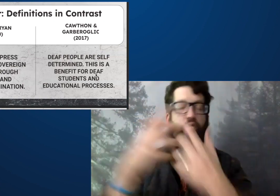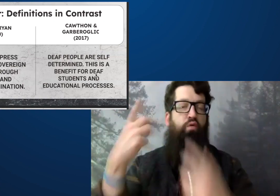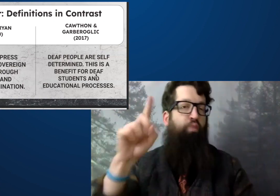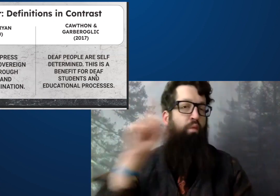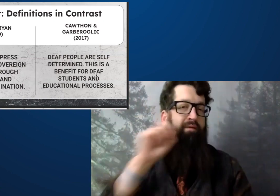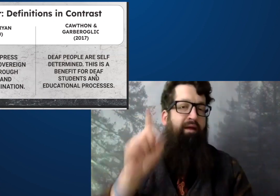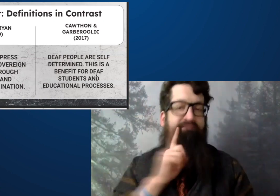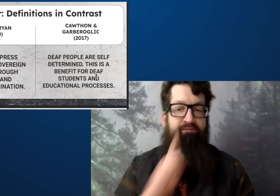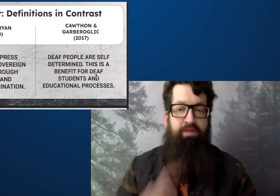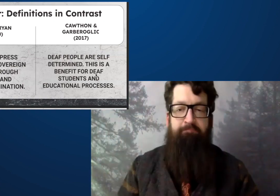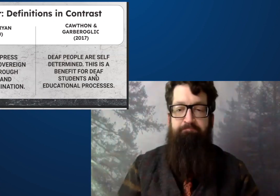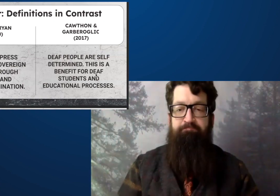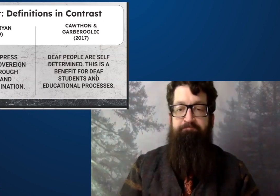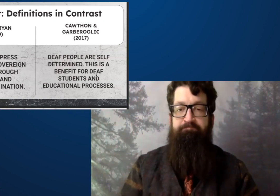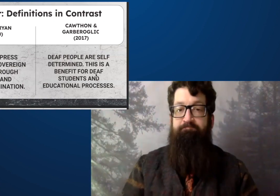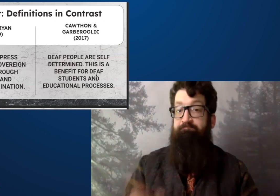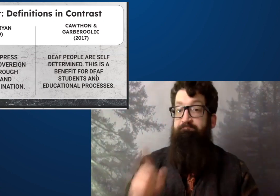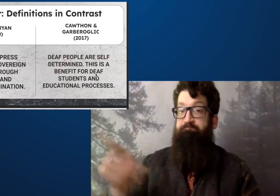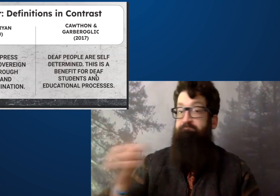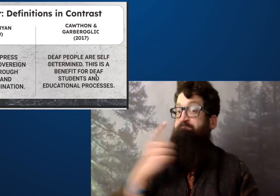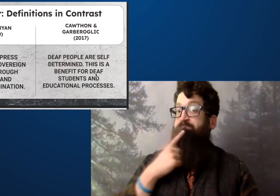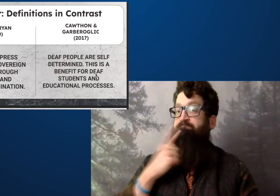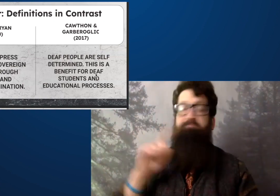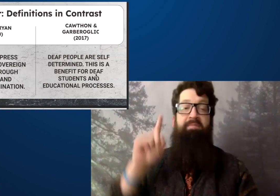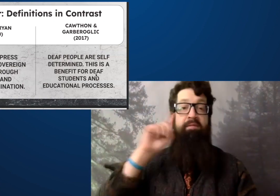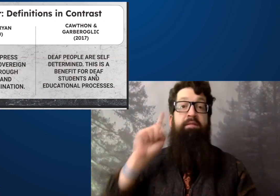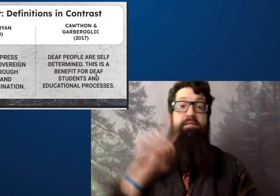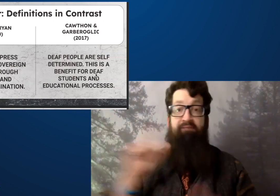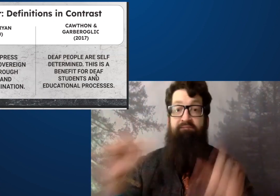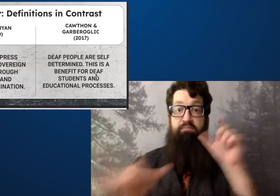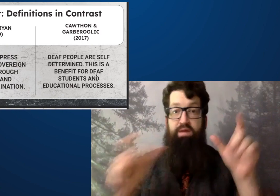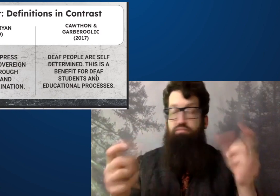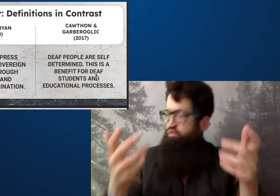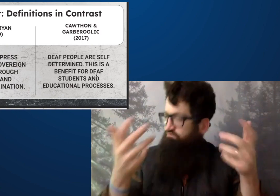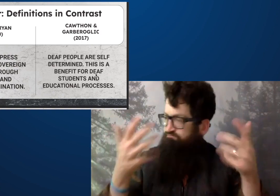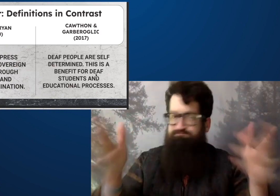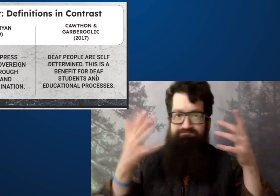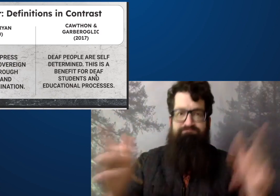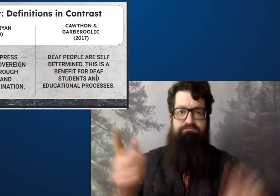some modifications on their research on their publication for deaf people.